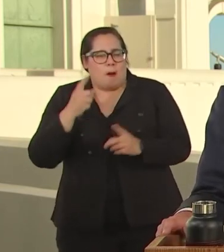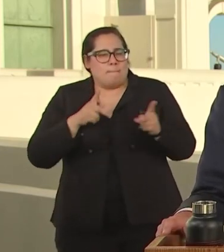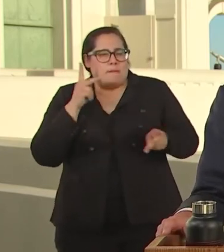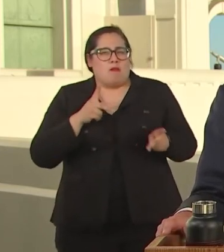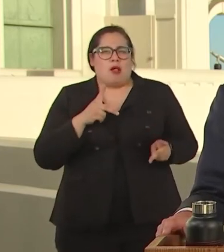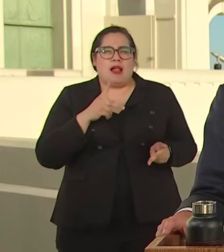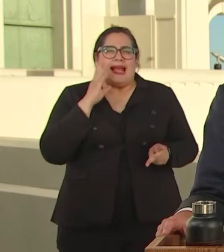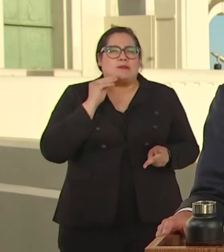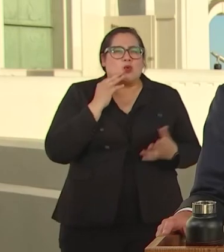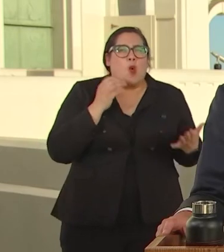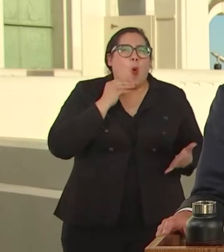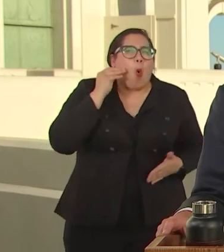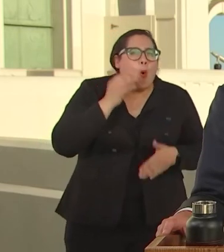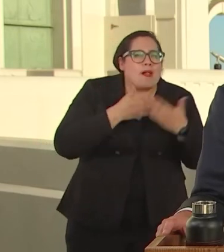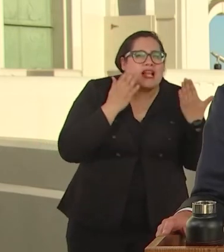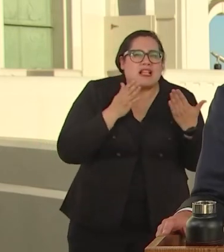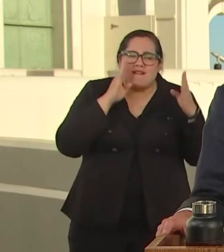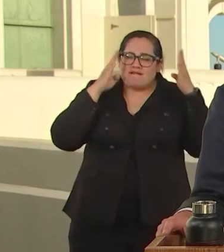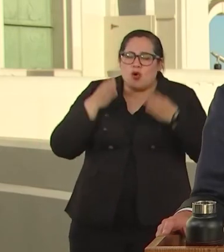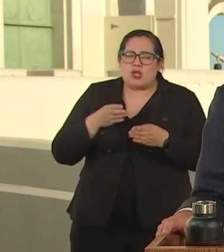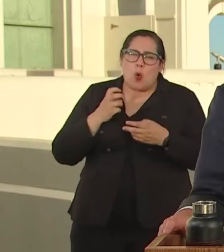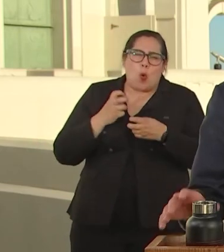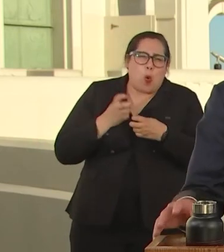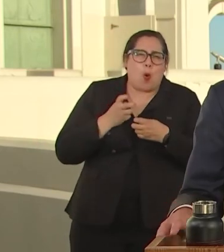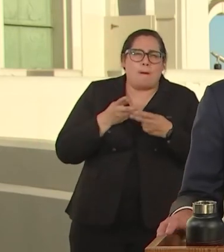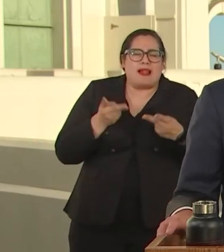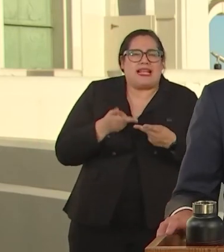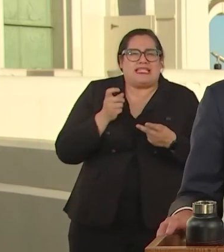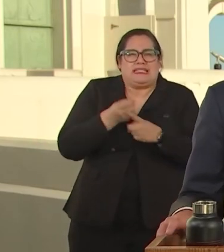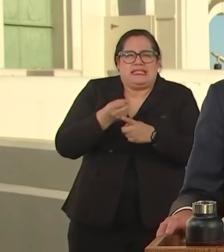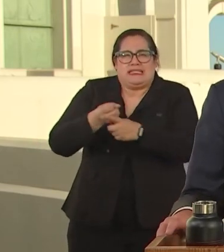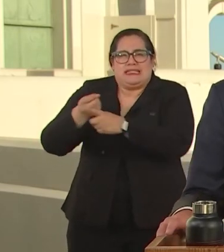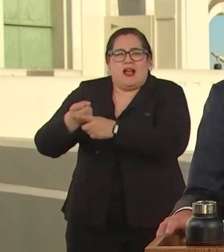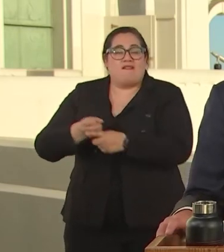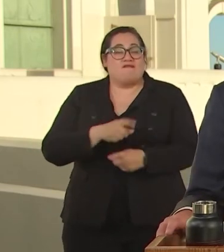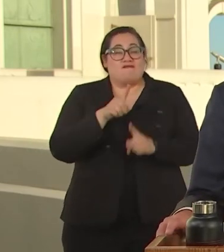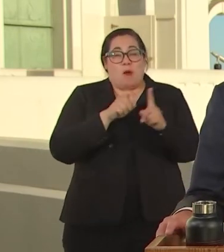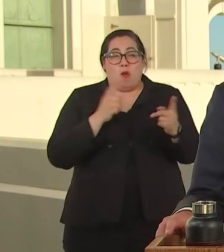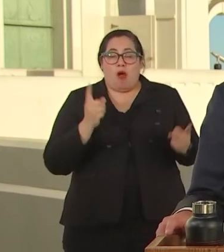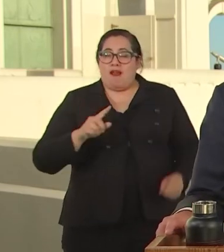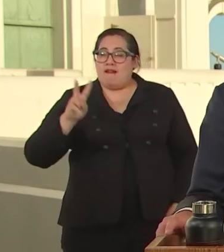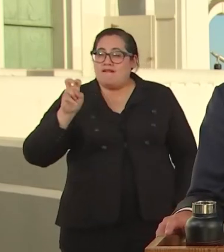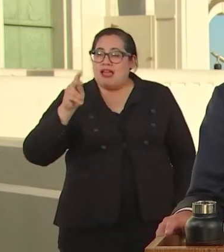FROM VENICE TO HOLLYWOOD. FINALLY THIS BUDGET INVEST IN